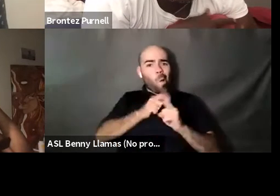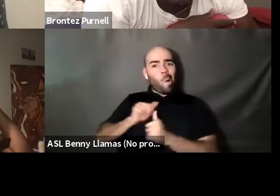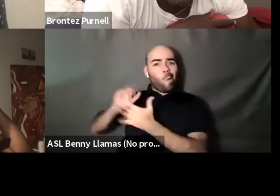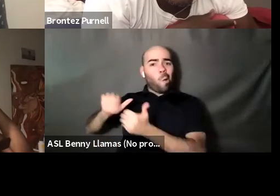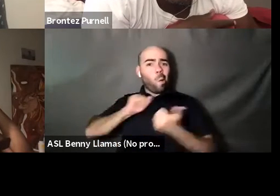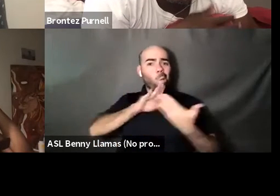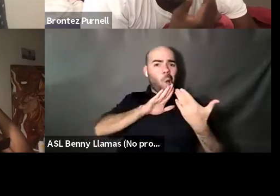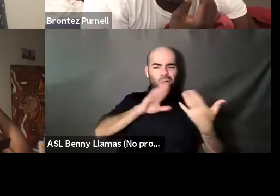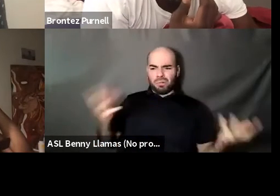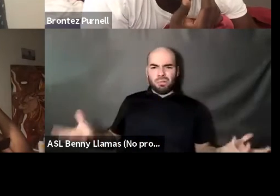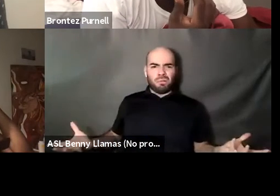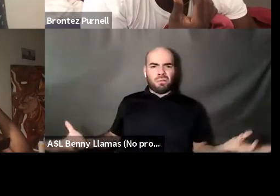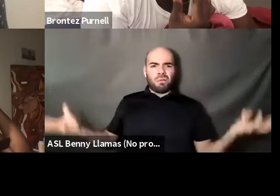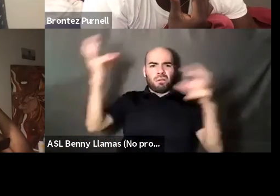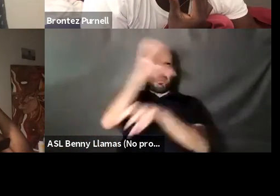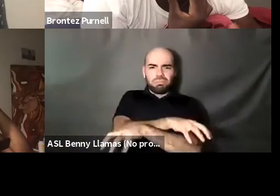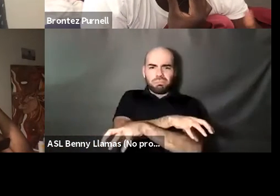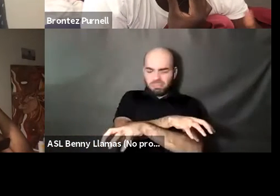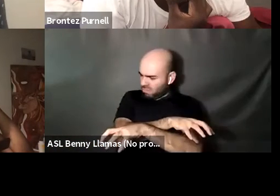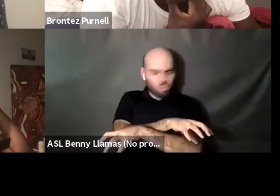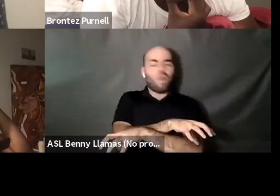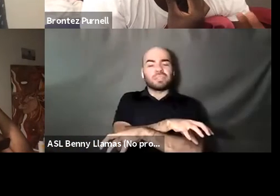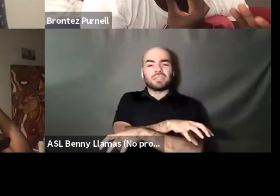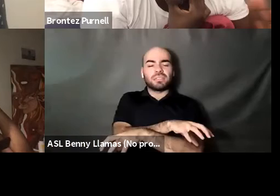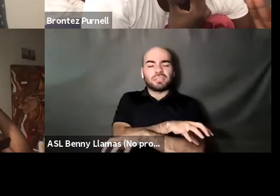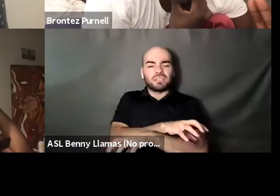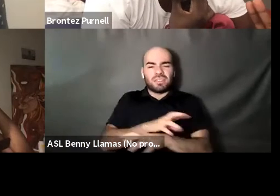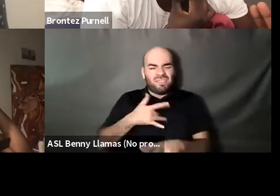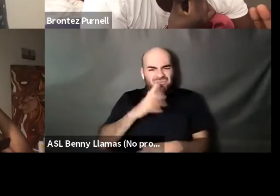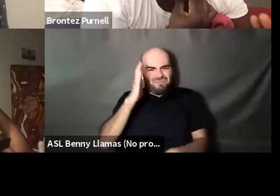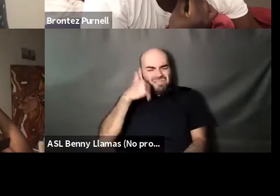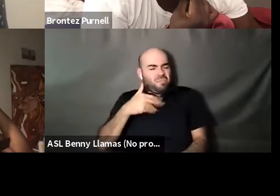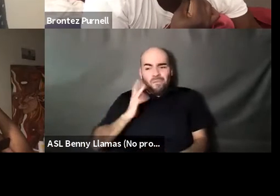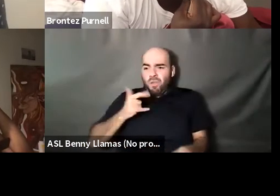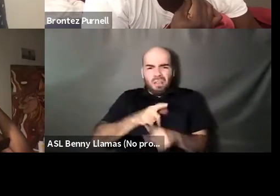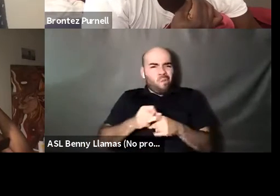Brontez Purnell: Just like I don't know like like partying and writing and doing all this art and then